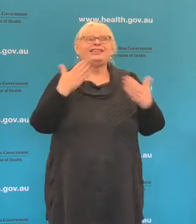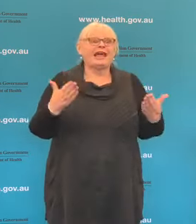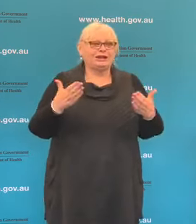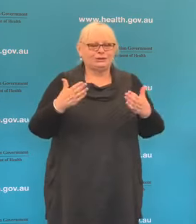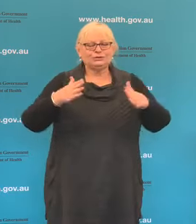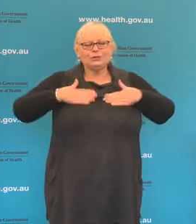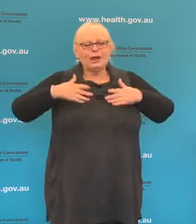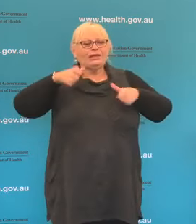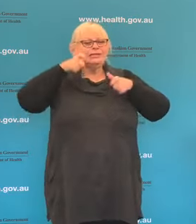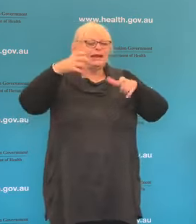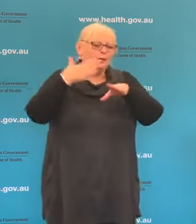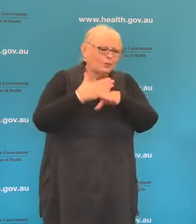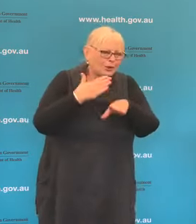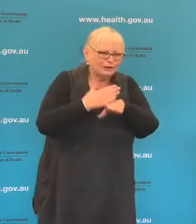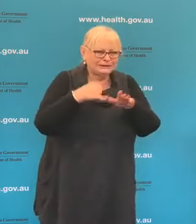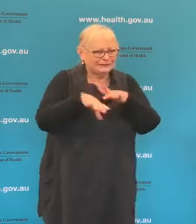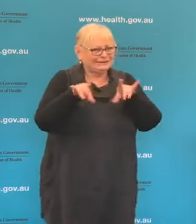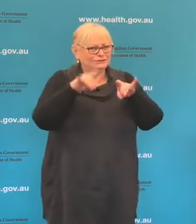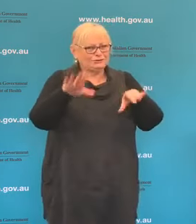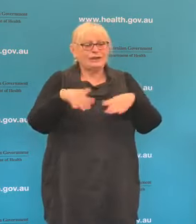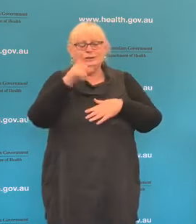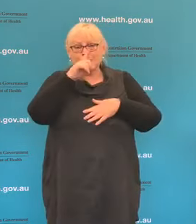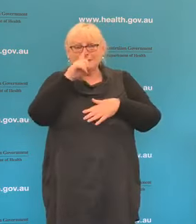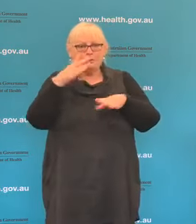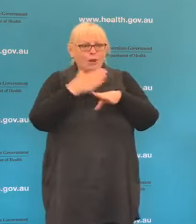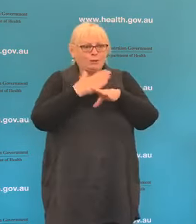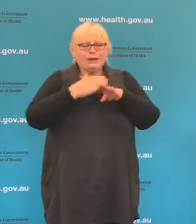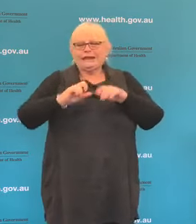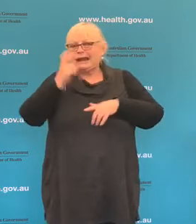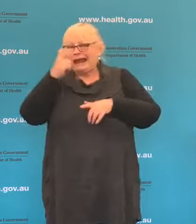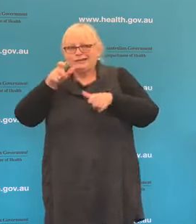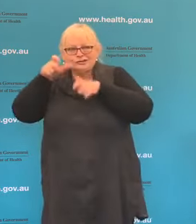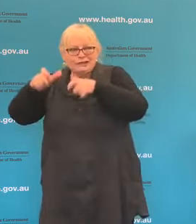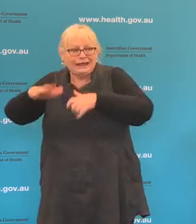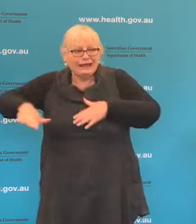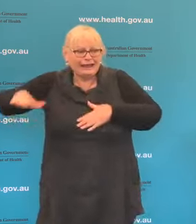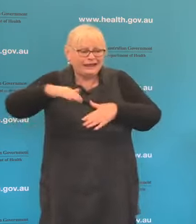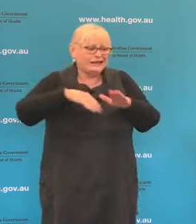care workers of Australia, to the people working in aged care, in disability care,